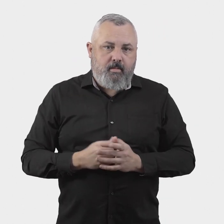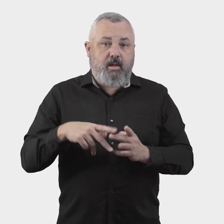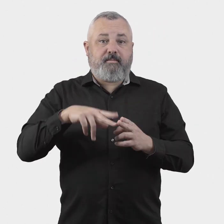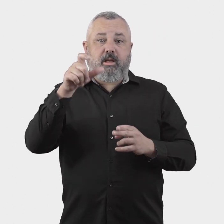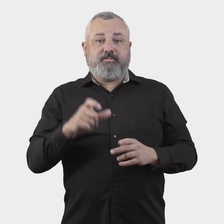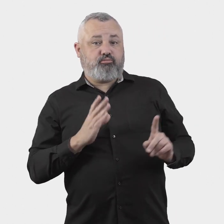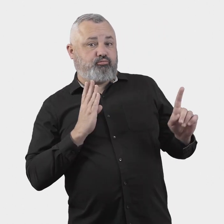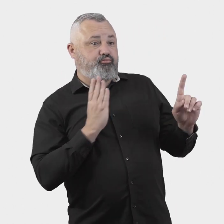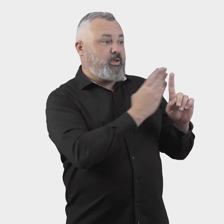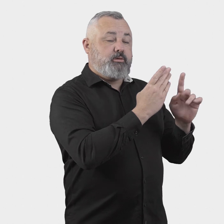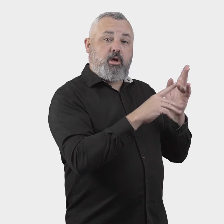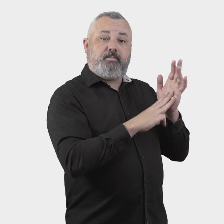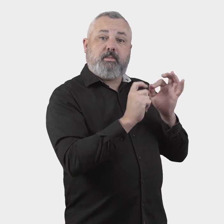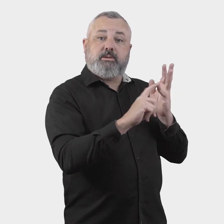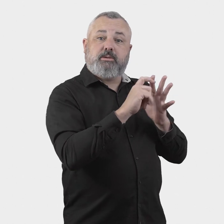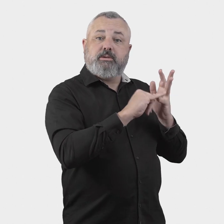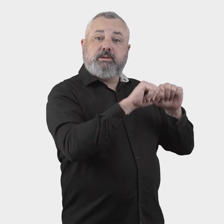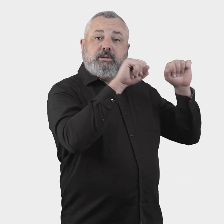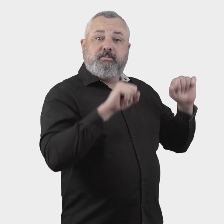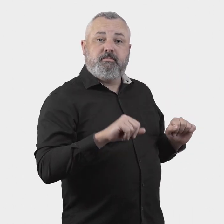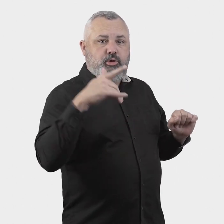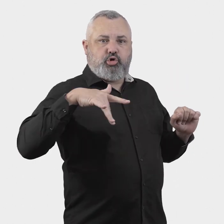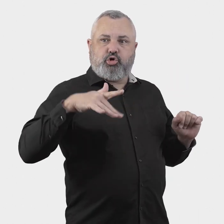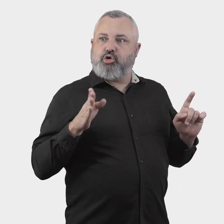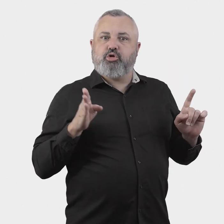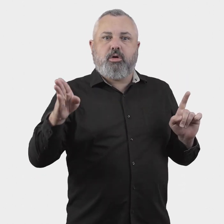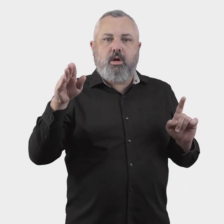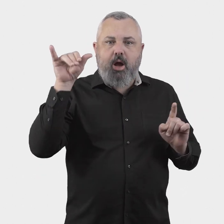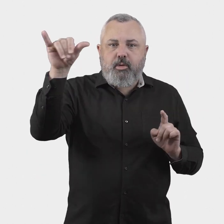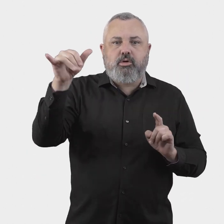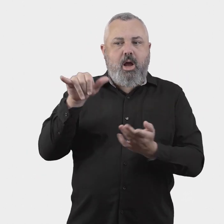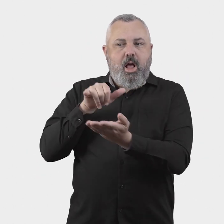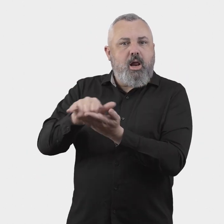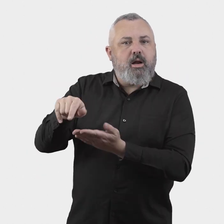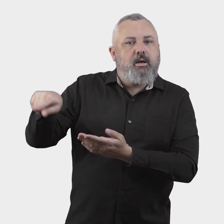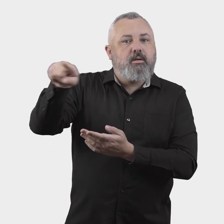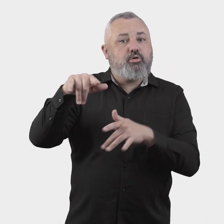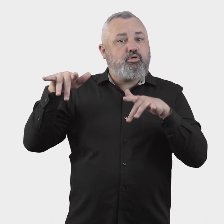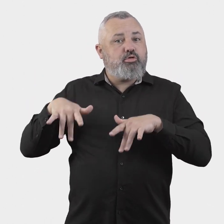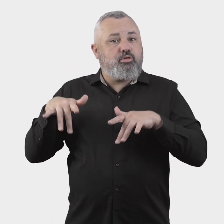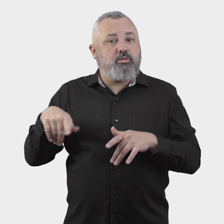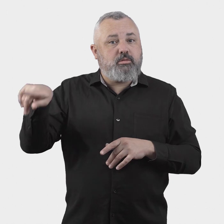It is also proposed that the ombuds scheme adopt systems to refer complaints to the member that should have